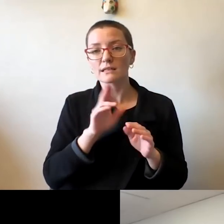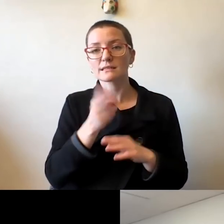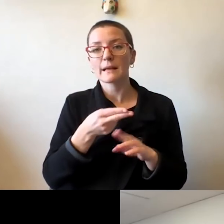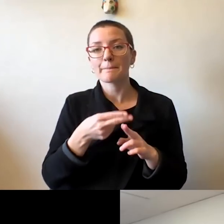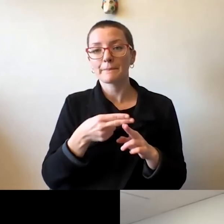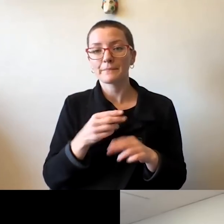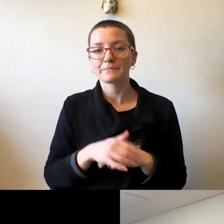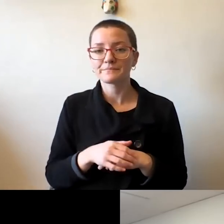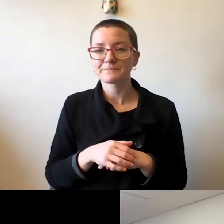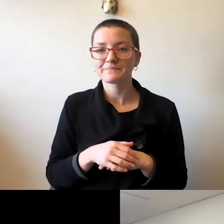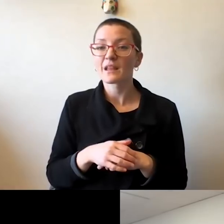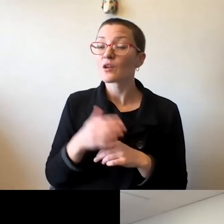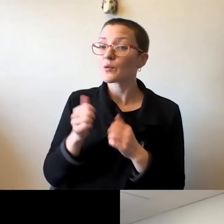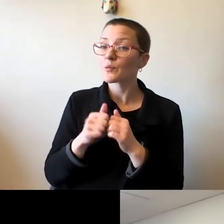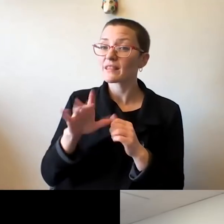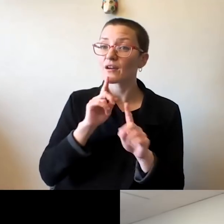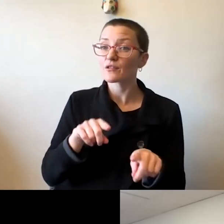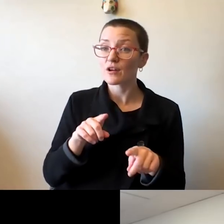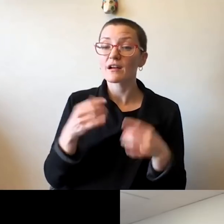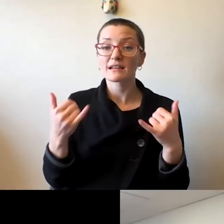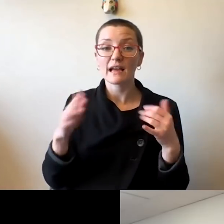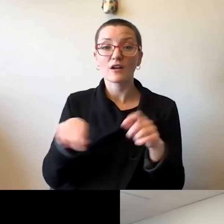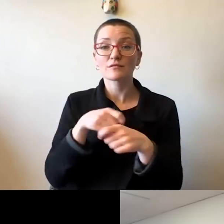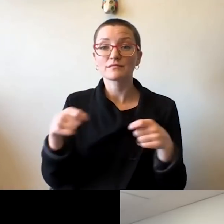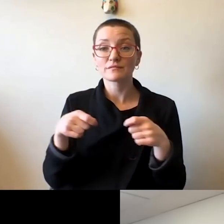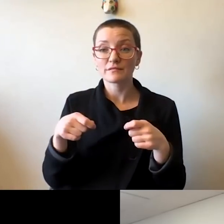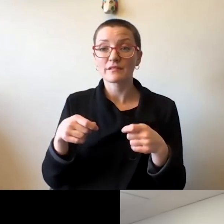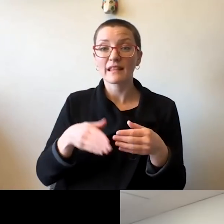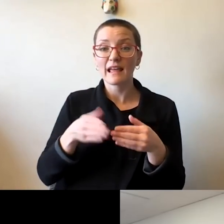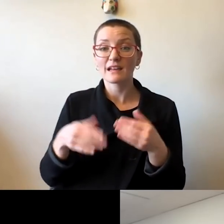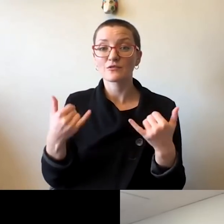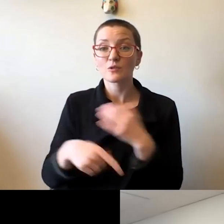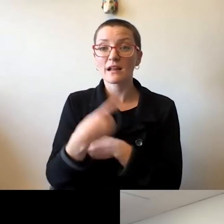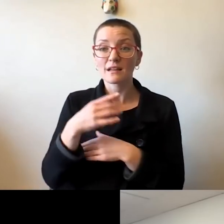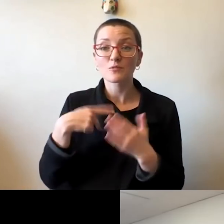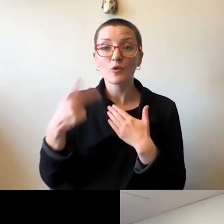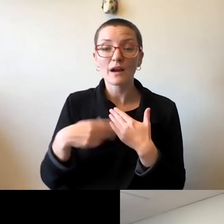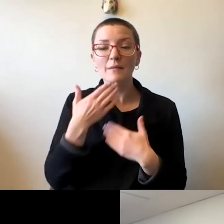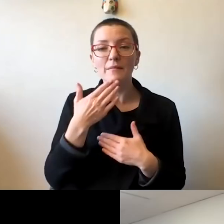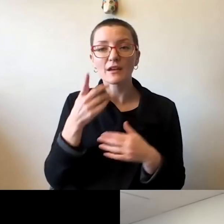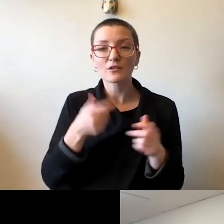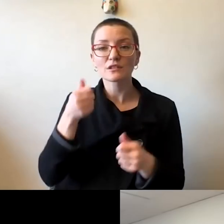Andreas Cangellaris: Well, with that response we have reached the end of today's program. Thank you, Chancellor Jones, for your honest assessment